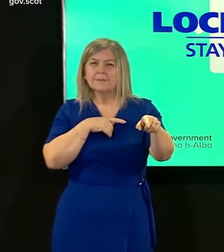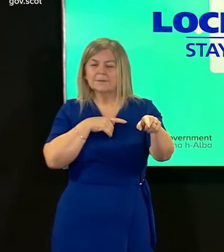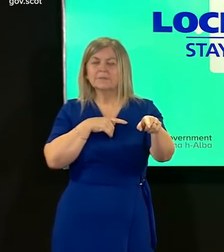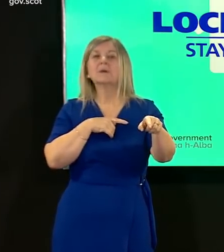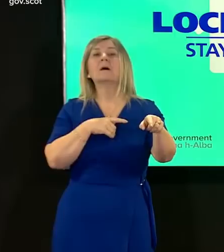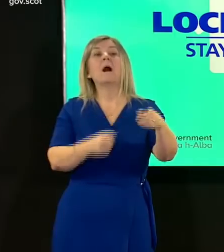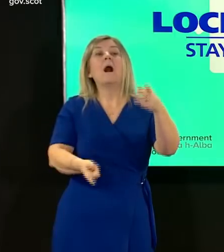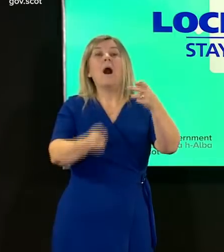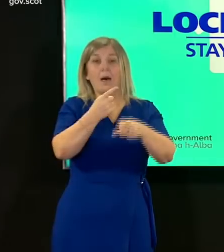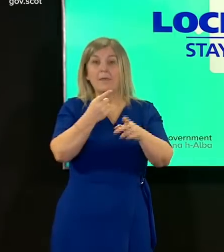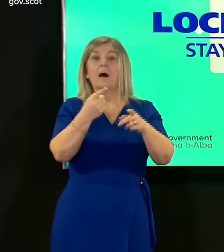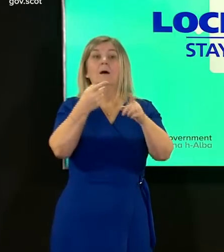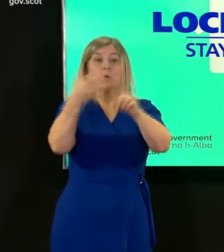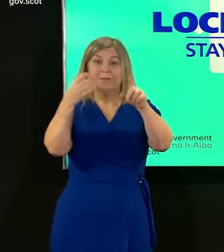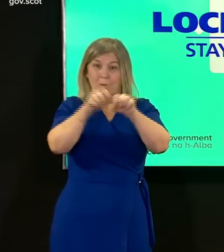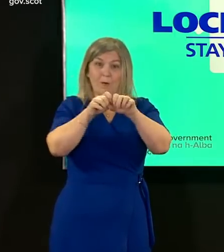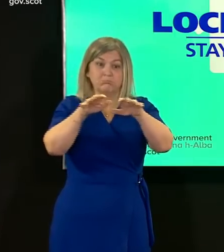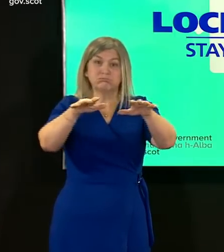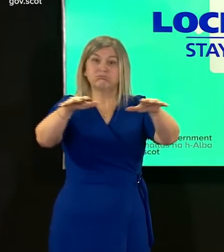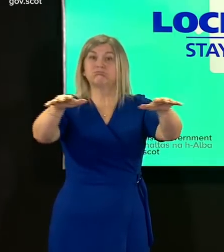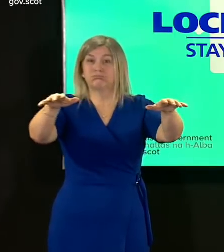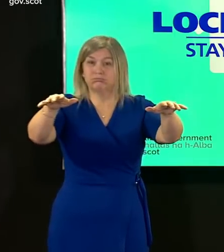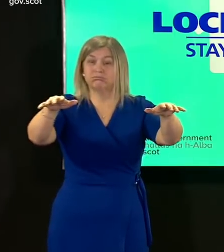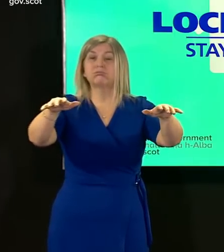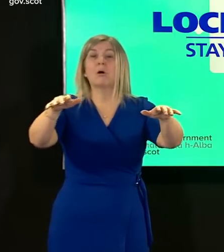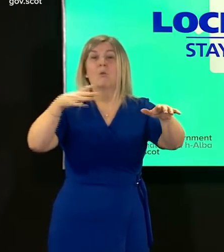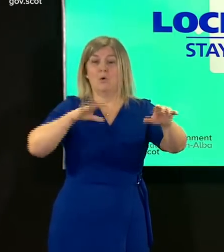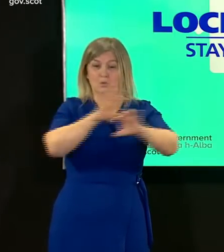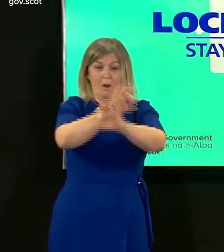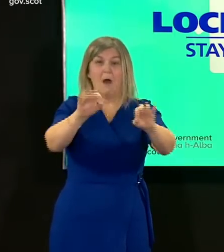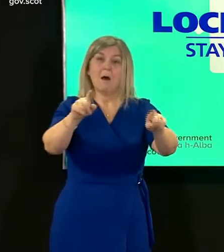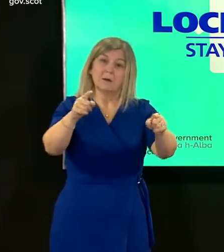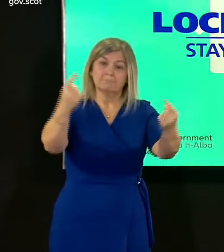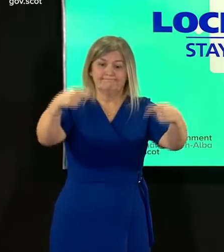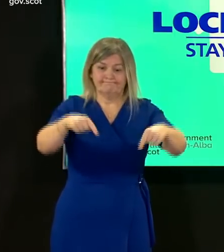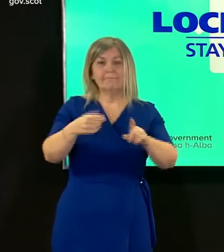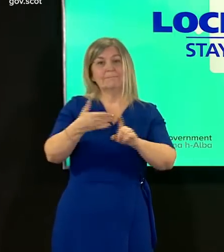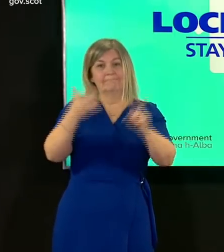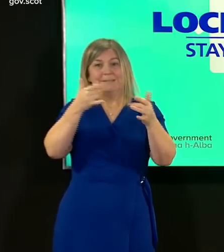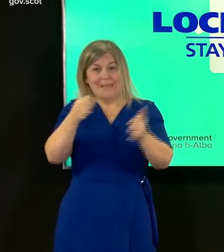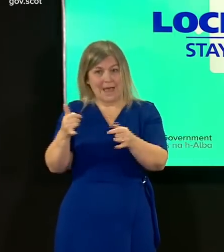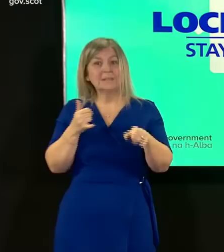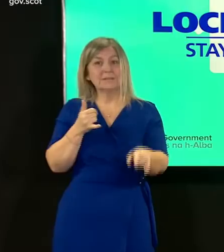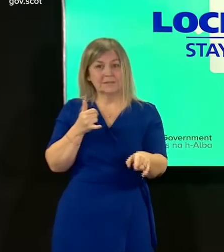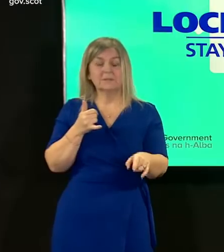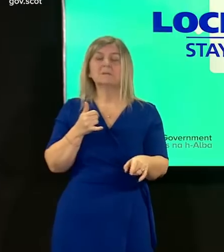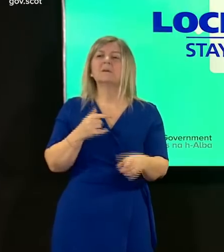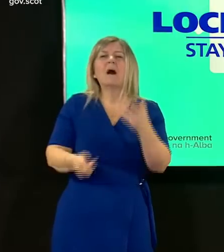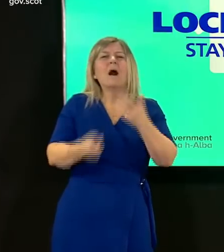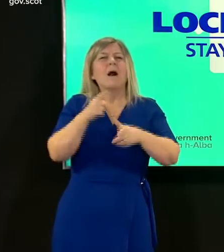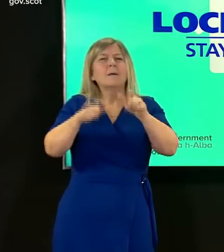of those so that they can take tests we're also contacting other passengers who were on